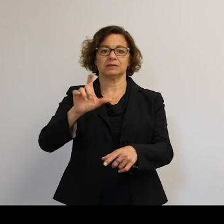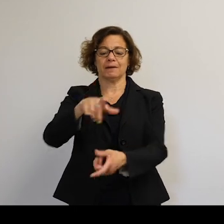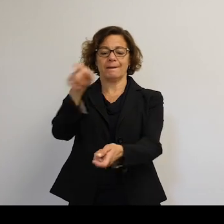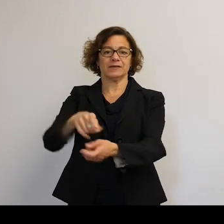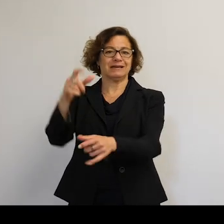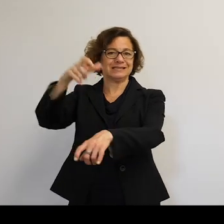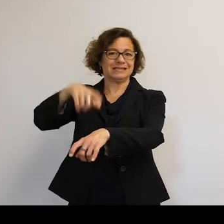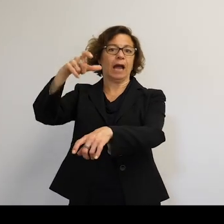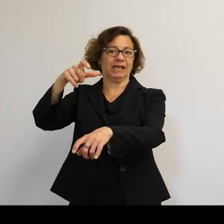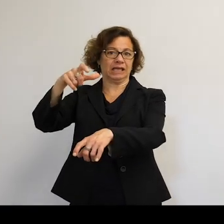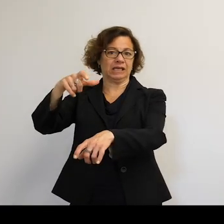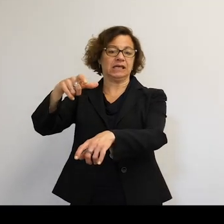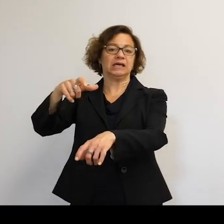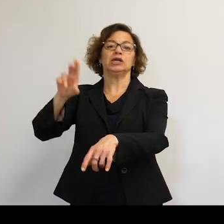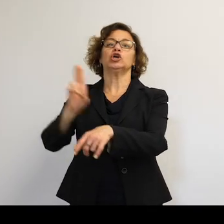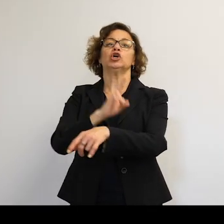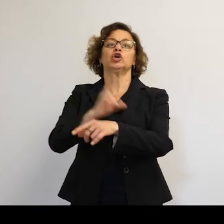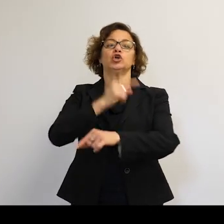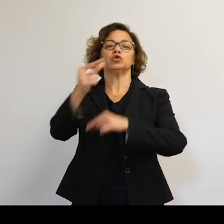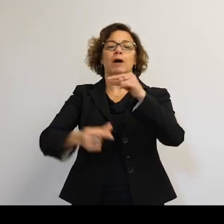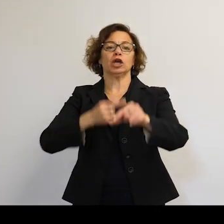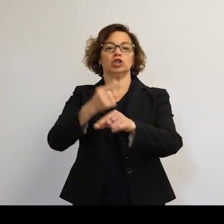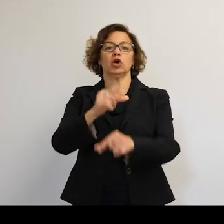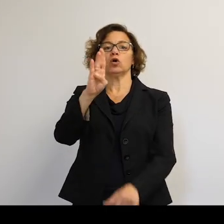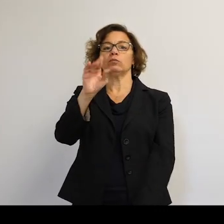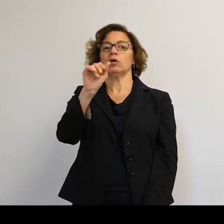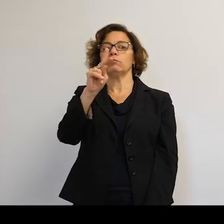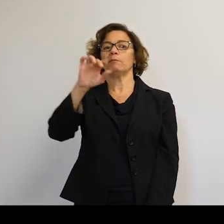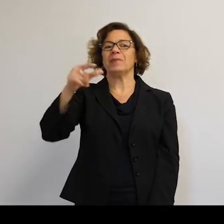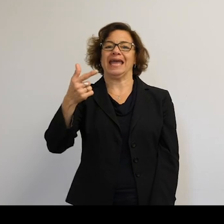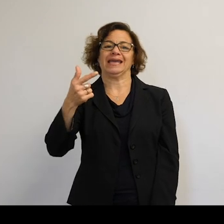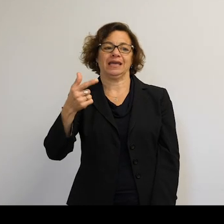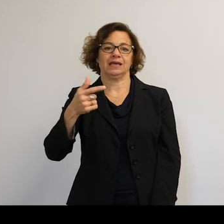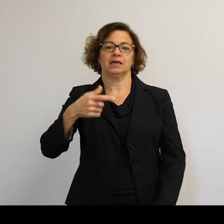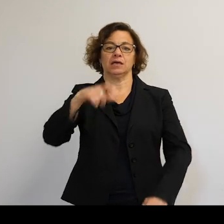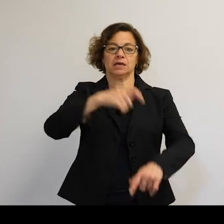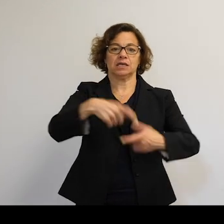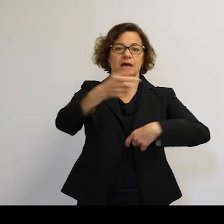And this is used by the global banking sector to time trades, to move money around.